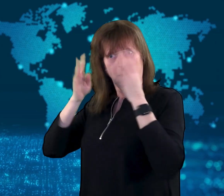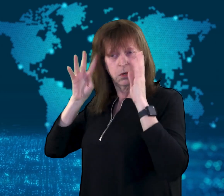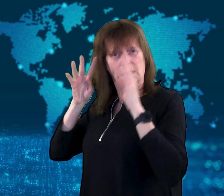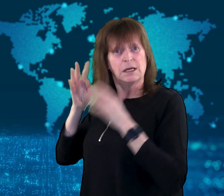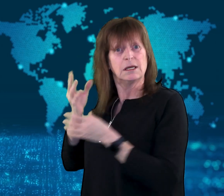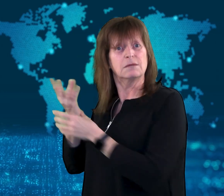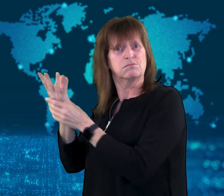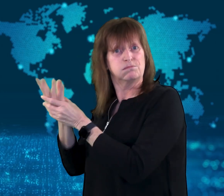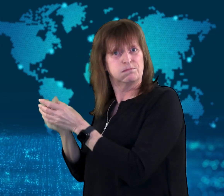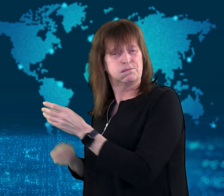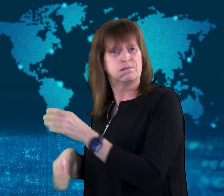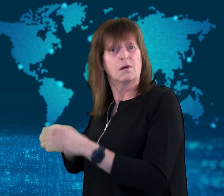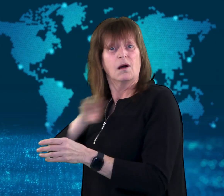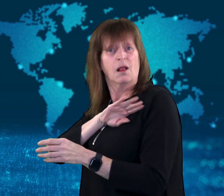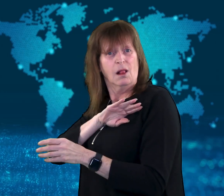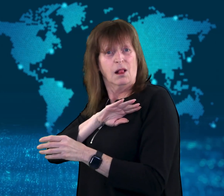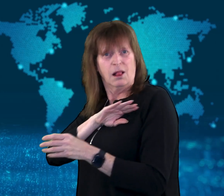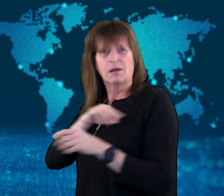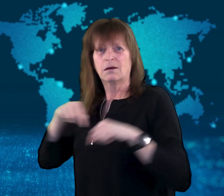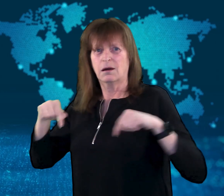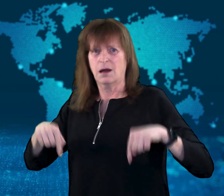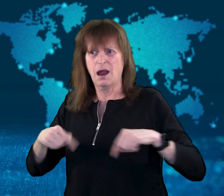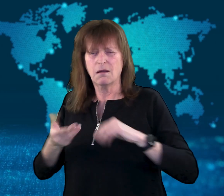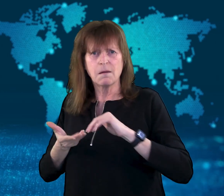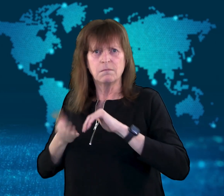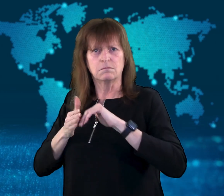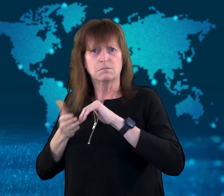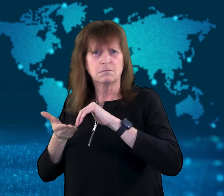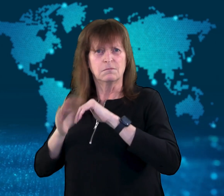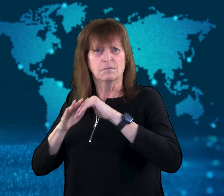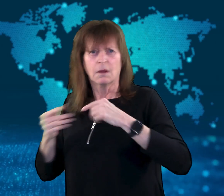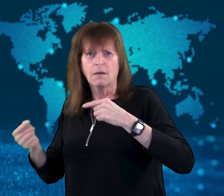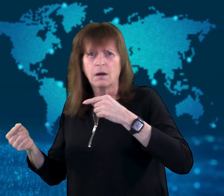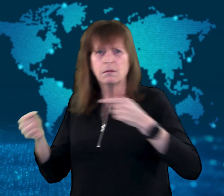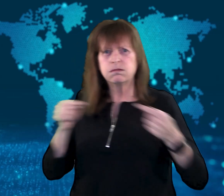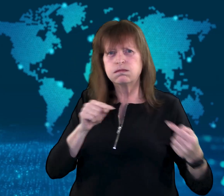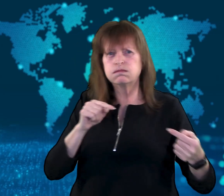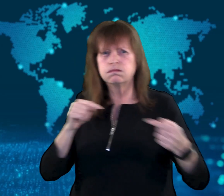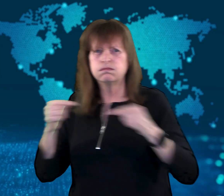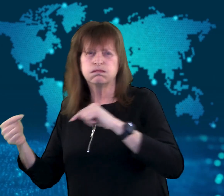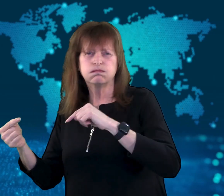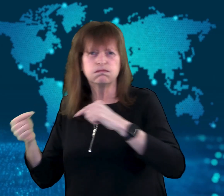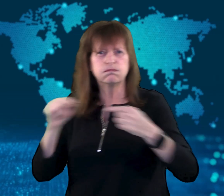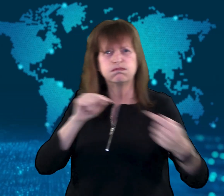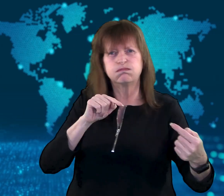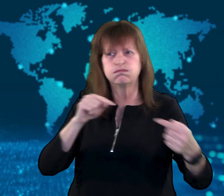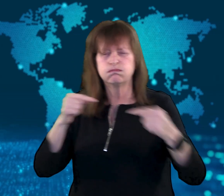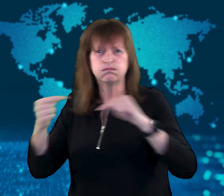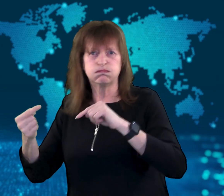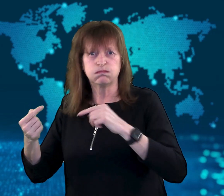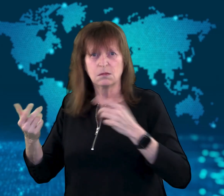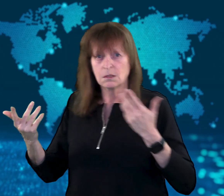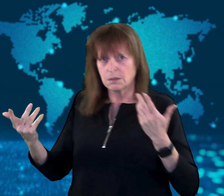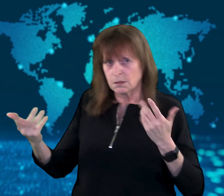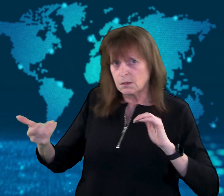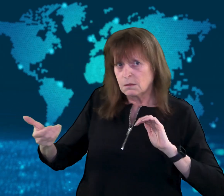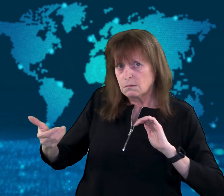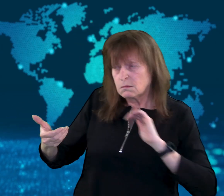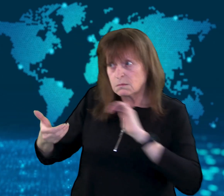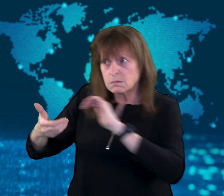Since the Queen's death, there have been increased debates about